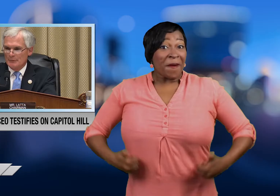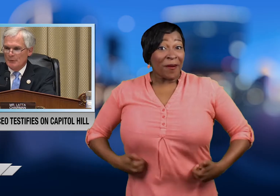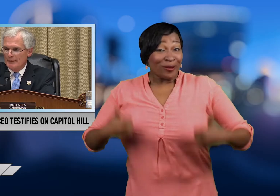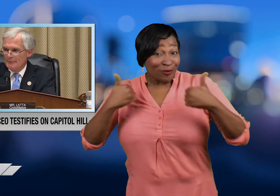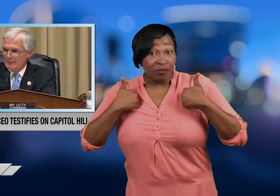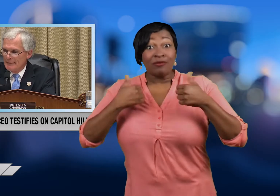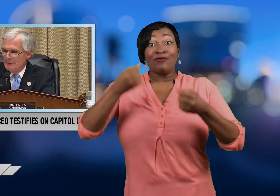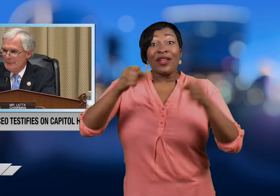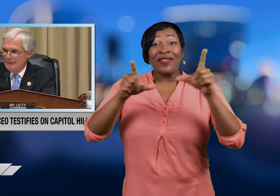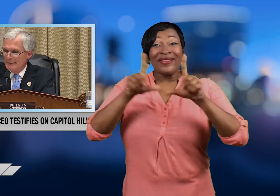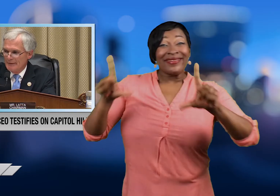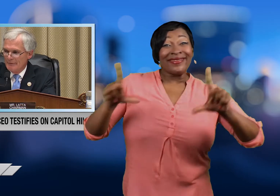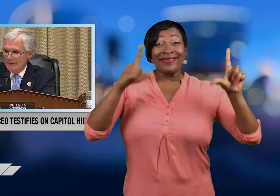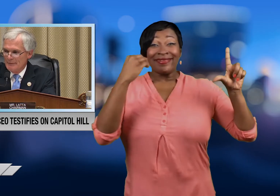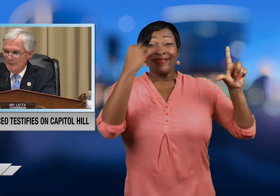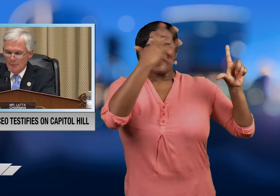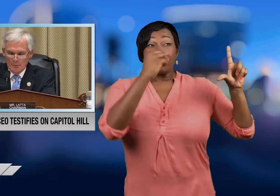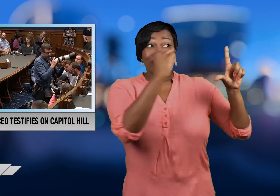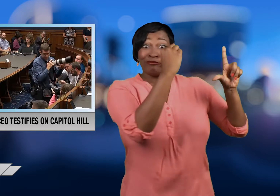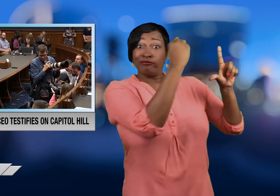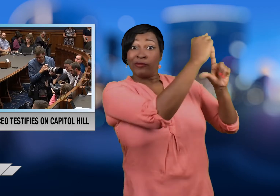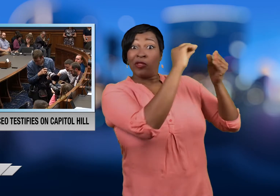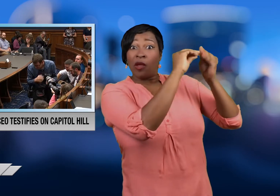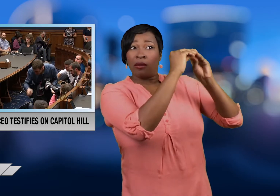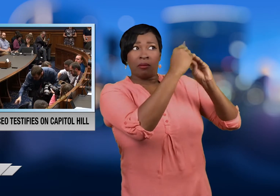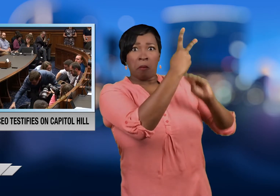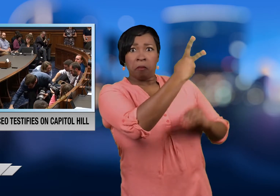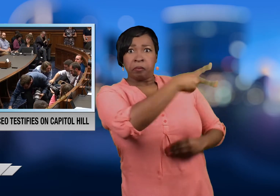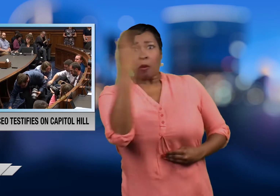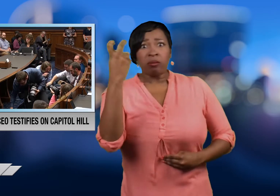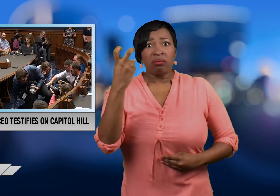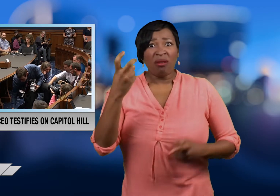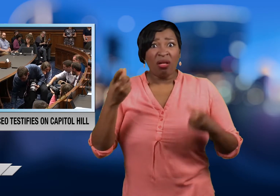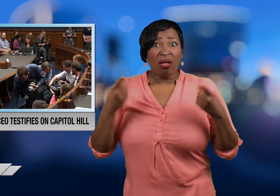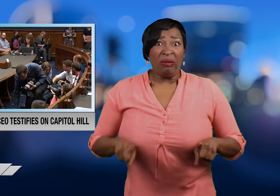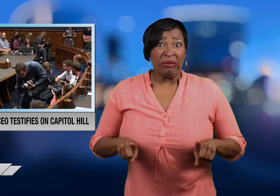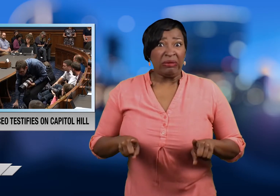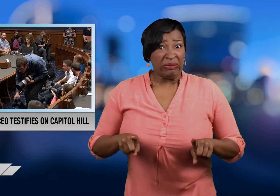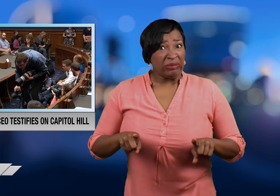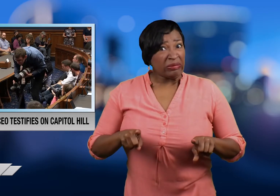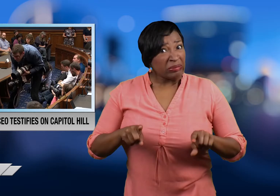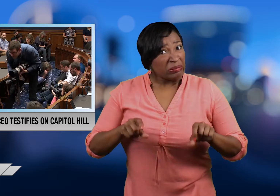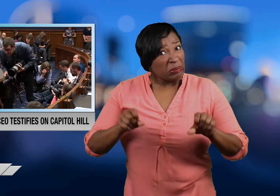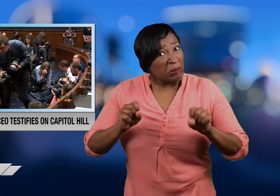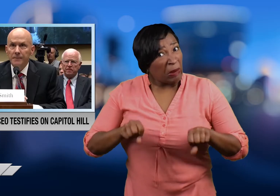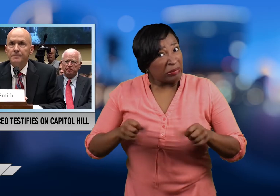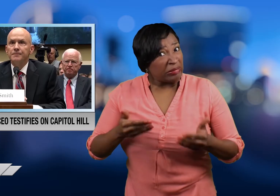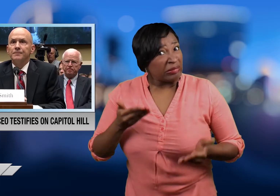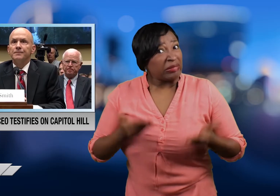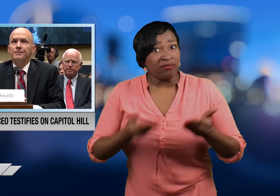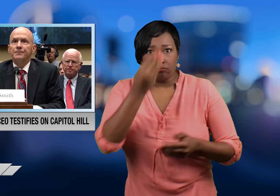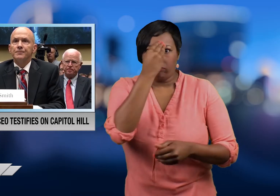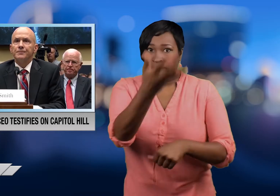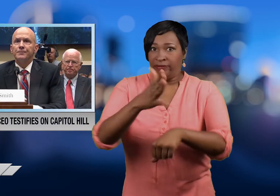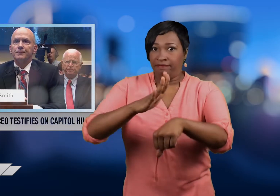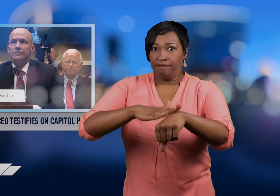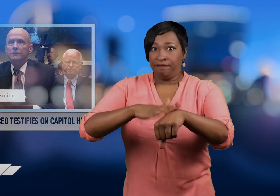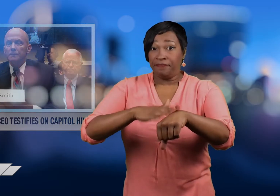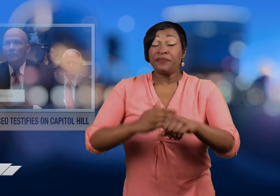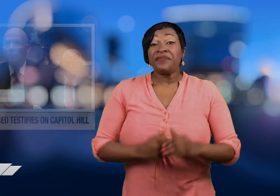addreses and driver's license information could be exposed by the breach.